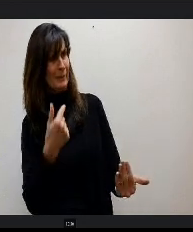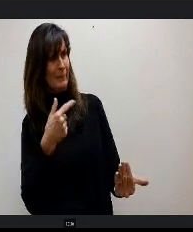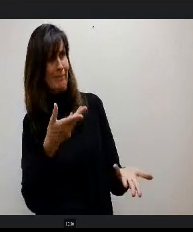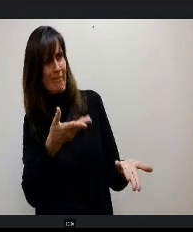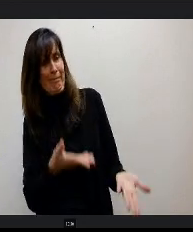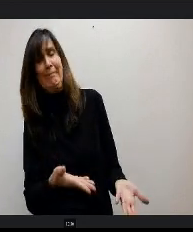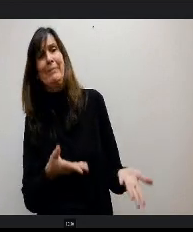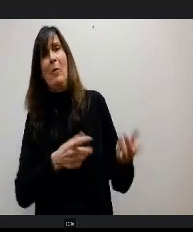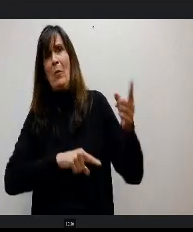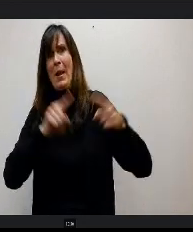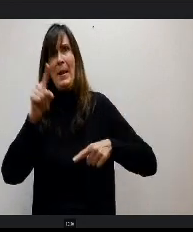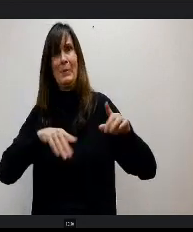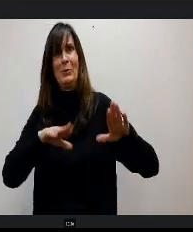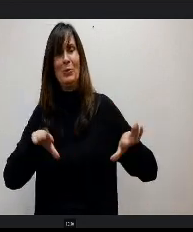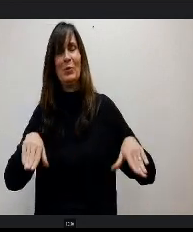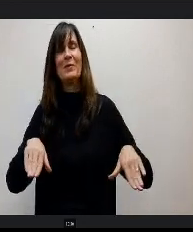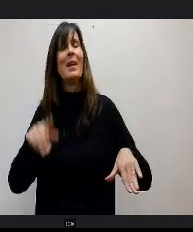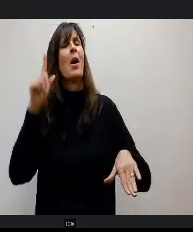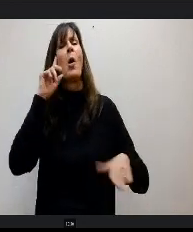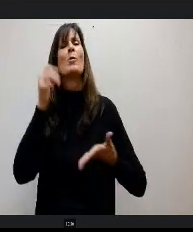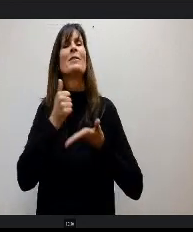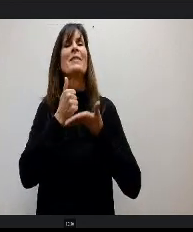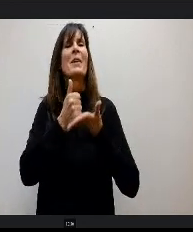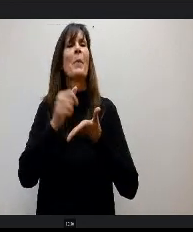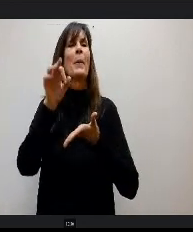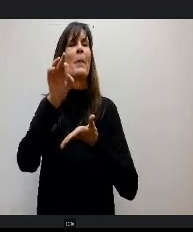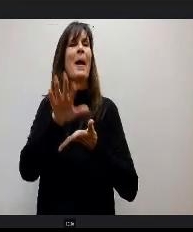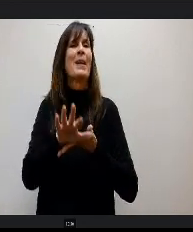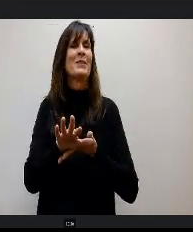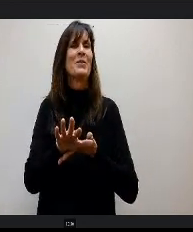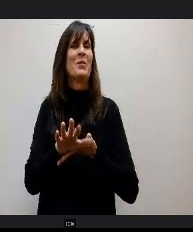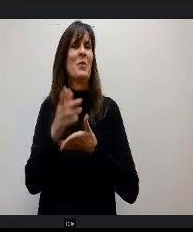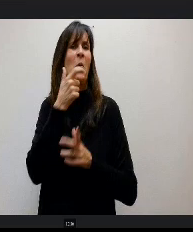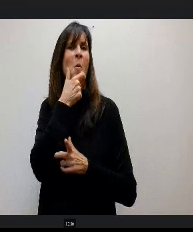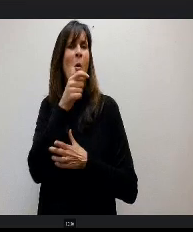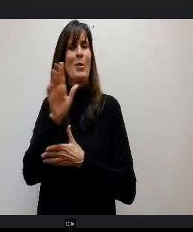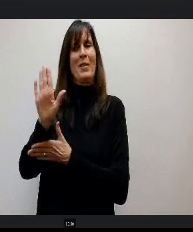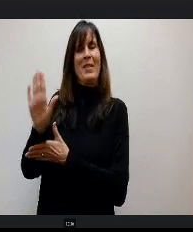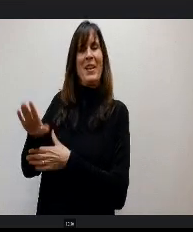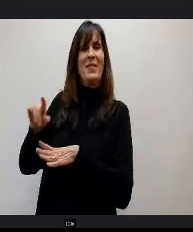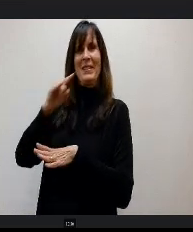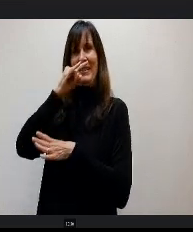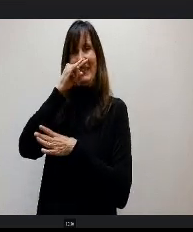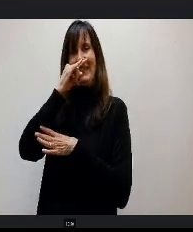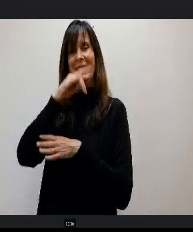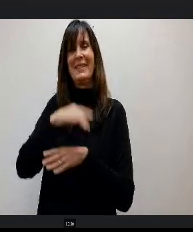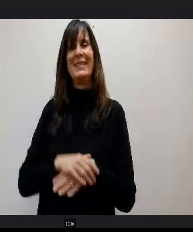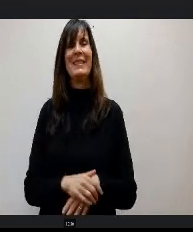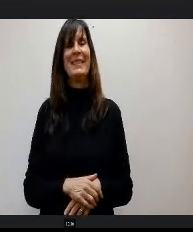Actually, she's helping out her pastor by watching their kids for him, so that's great. I'm just gonna tell, you know, I've done a lot of